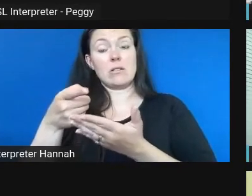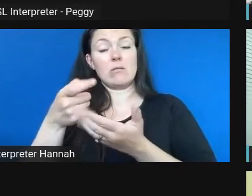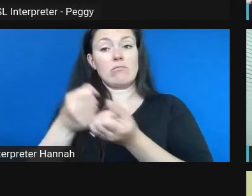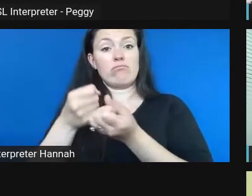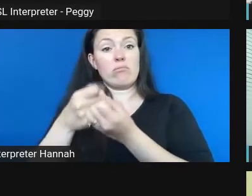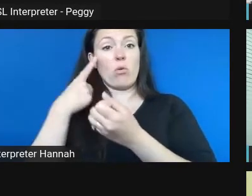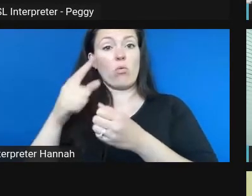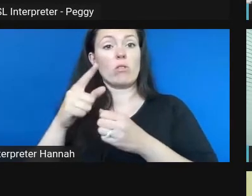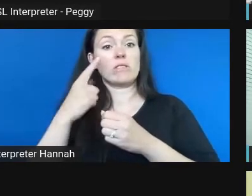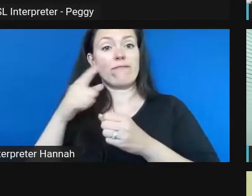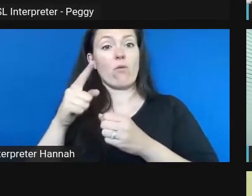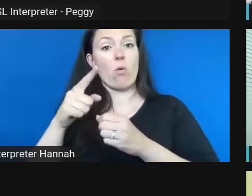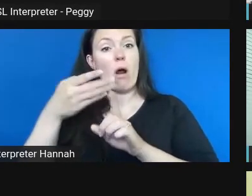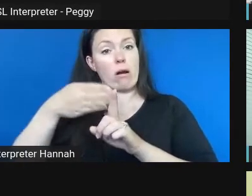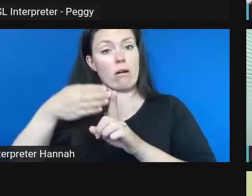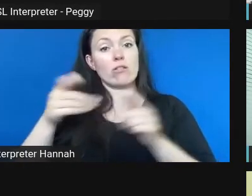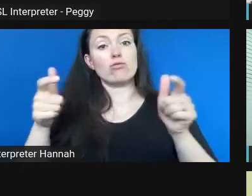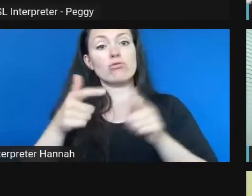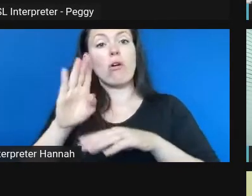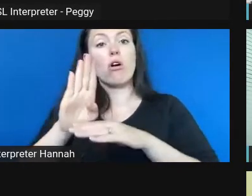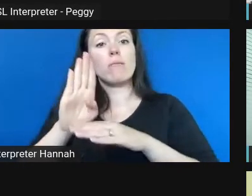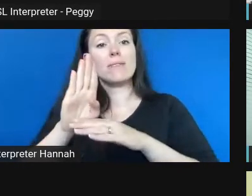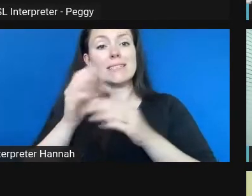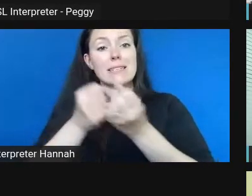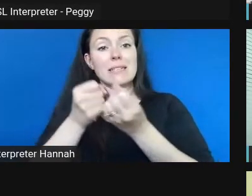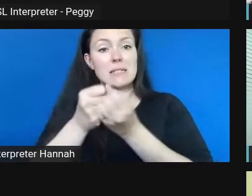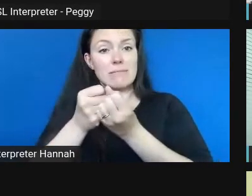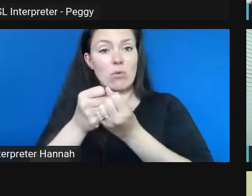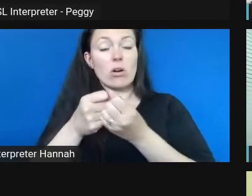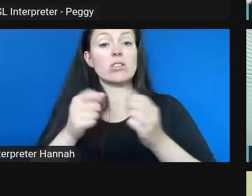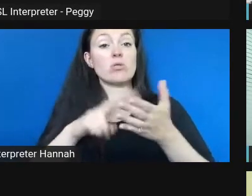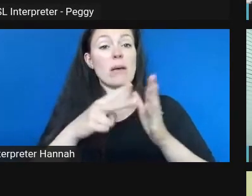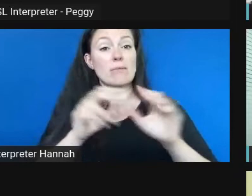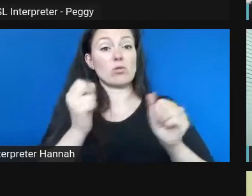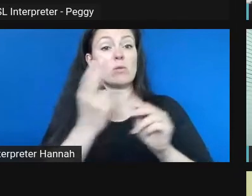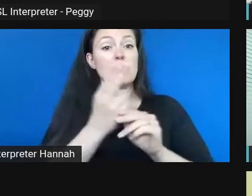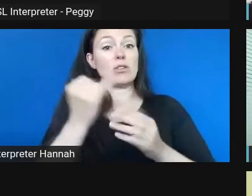And we were able to use the artistic project as a way